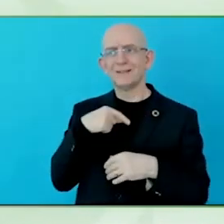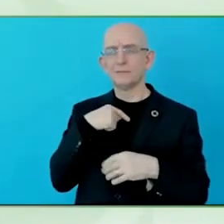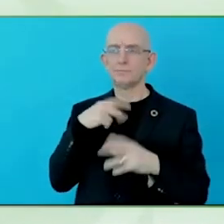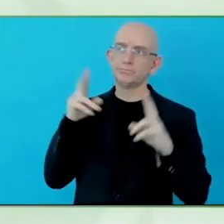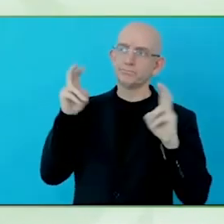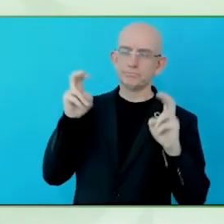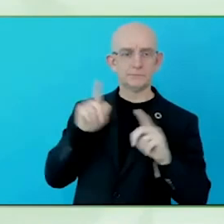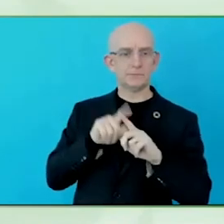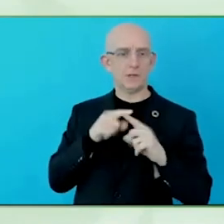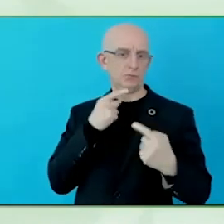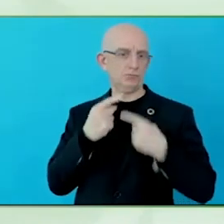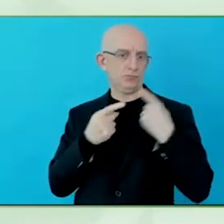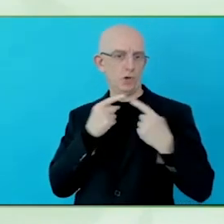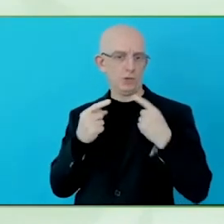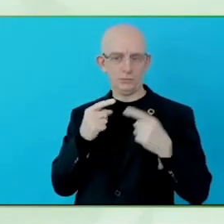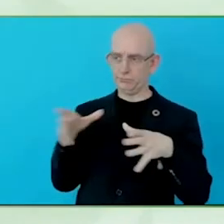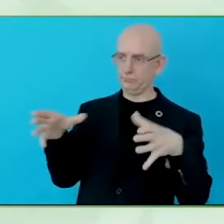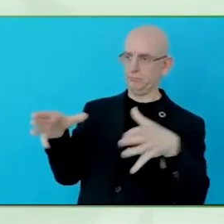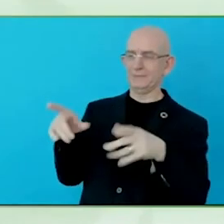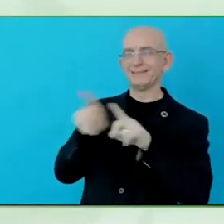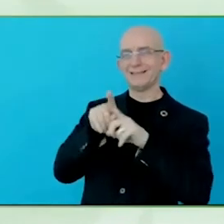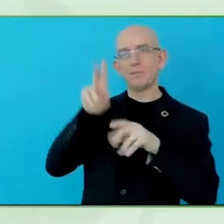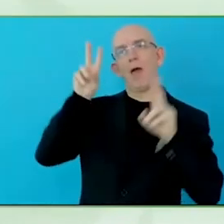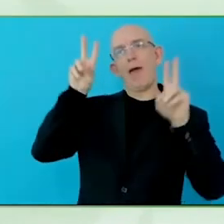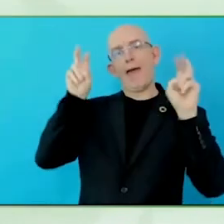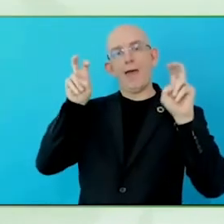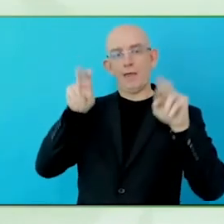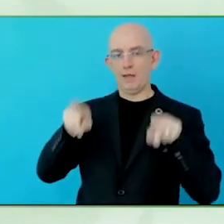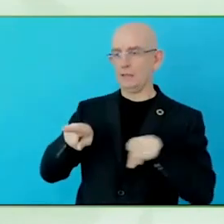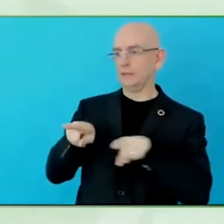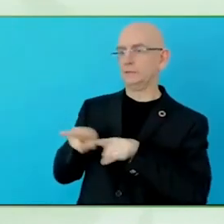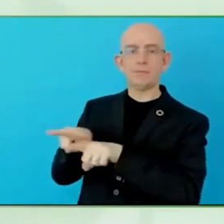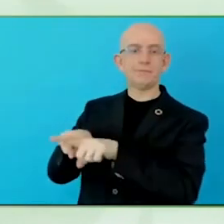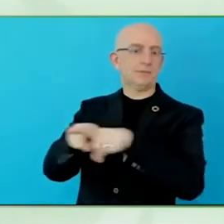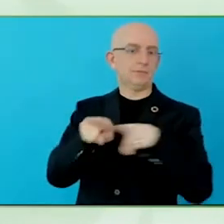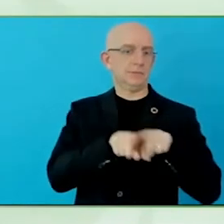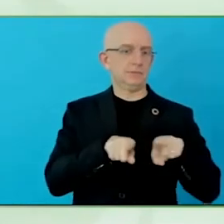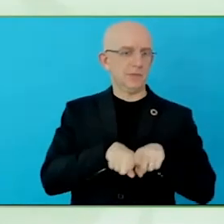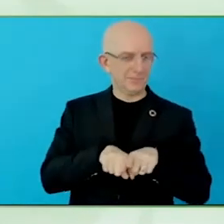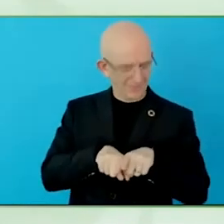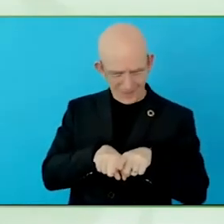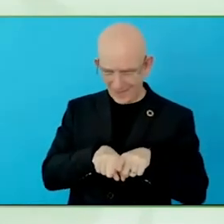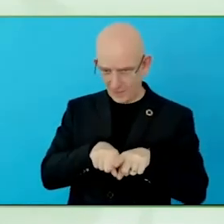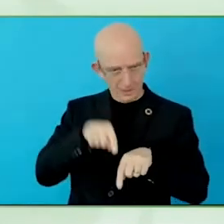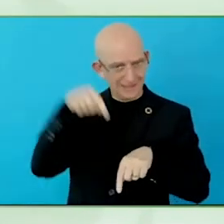community, that it is important for the media to recognise? This is a very pertinent question.